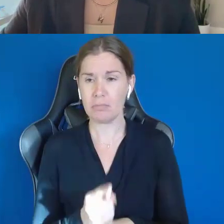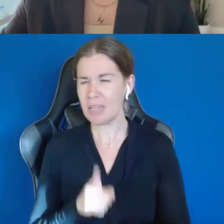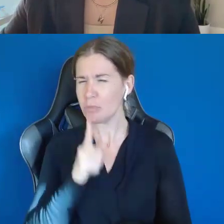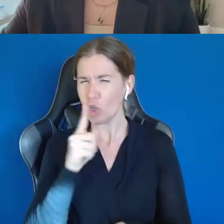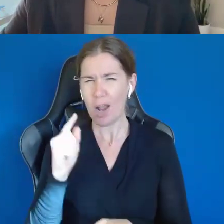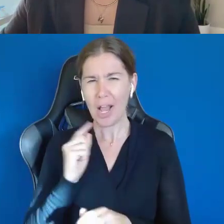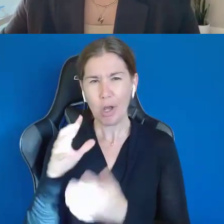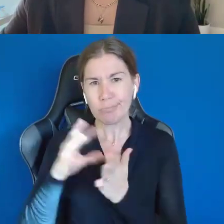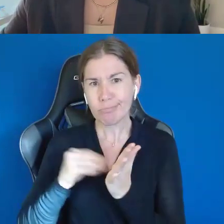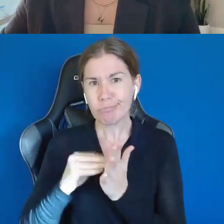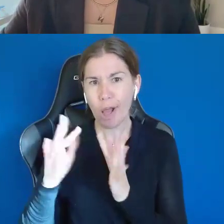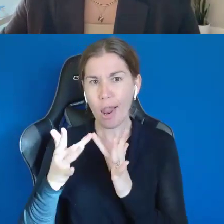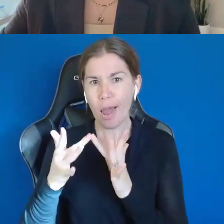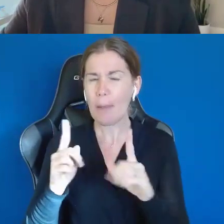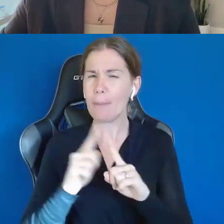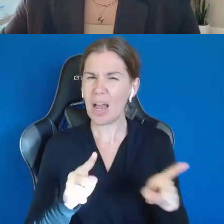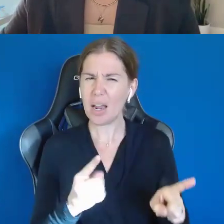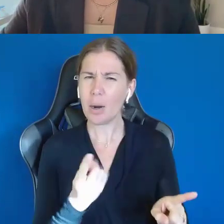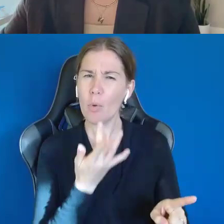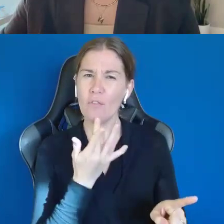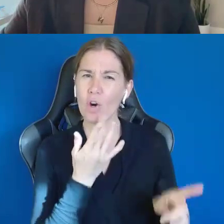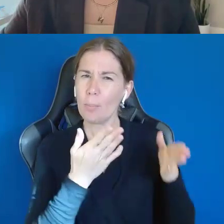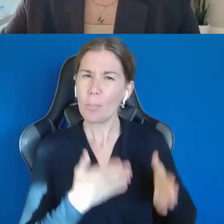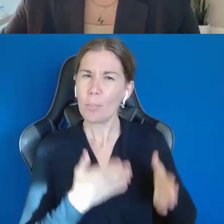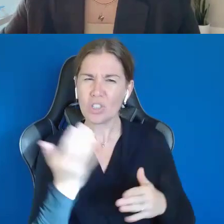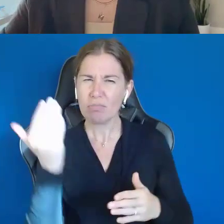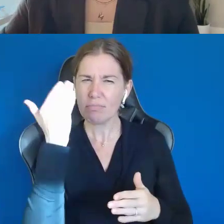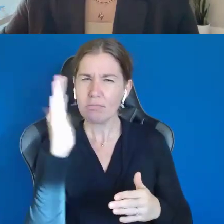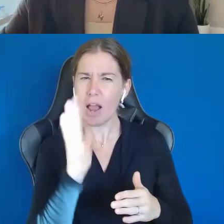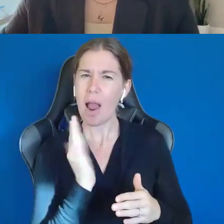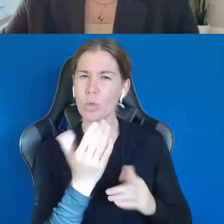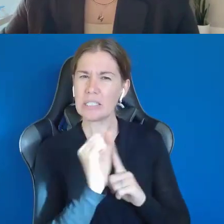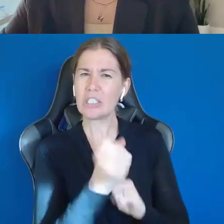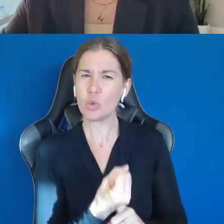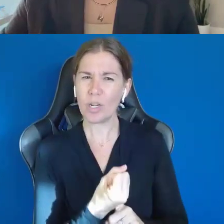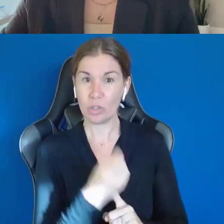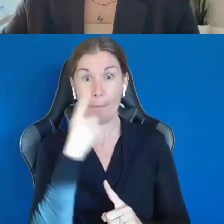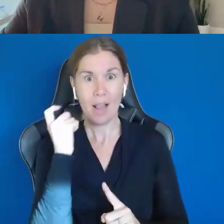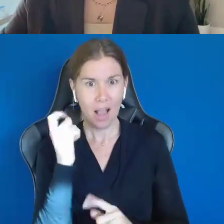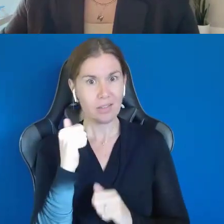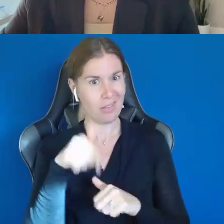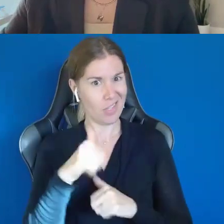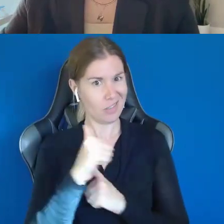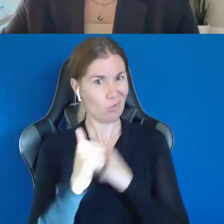make sure it was someone who was familiar with our situation, because of the structure that is set up.